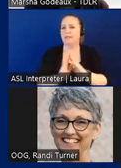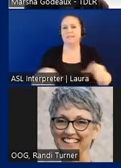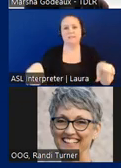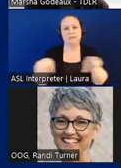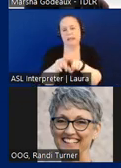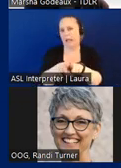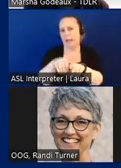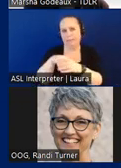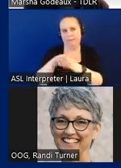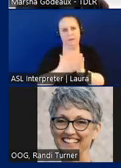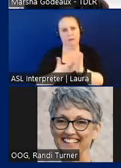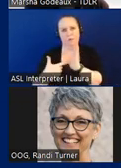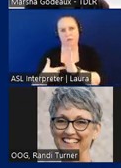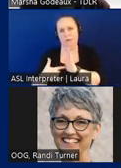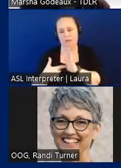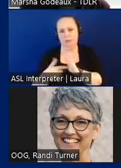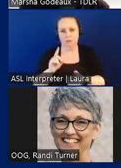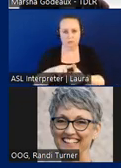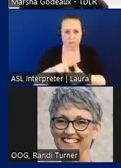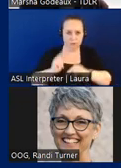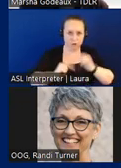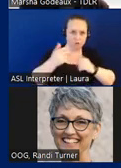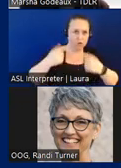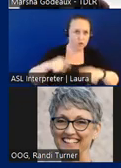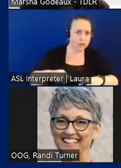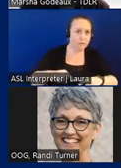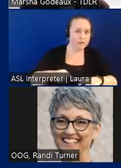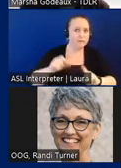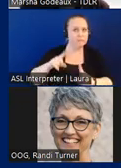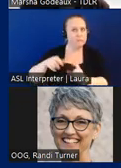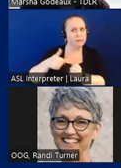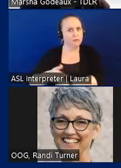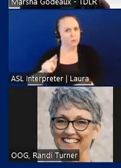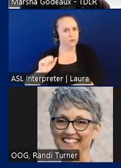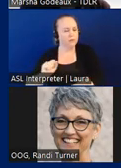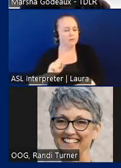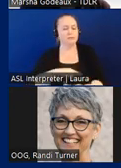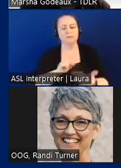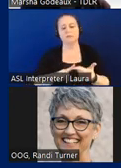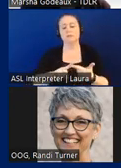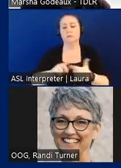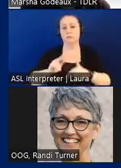our examples so did construction occur to trigger task compliance is the facility a subject facility